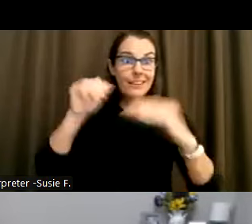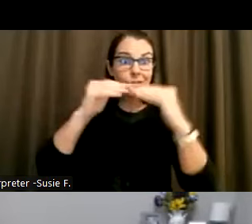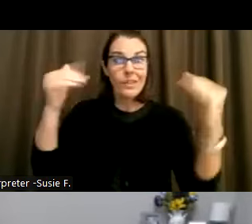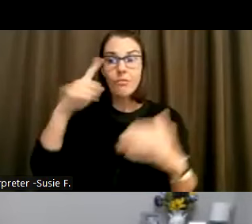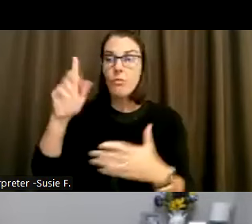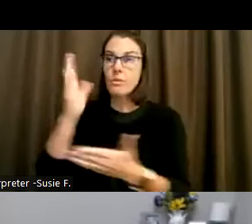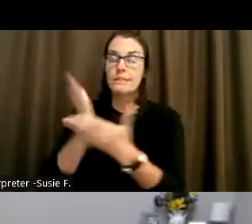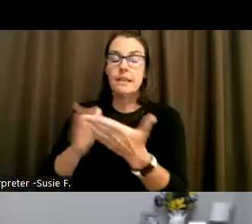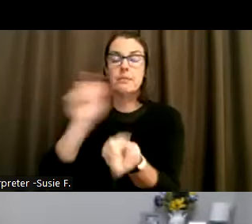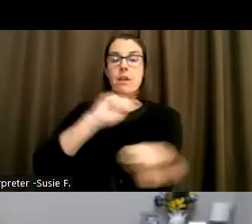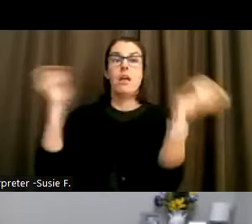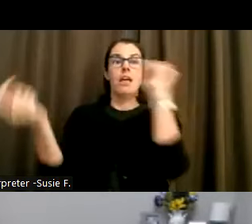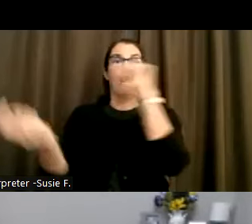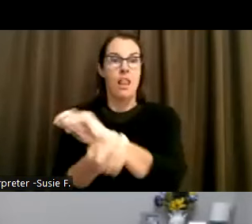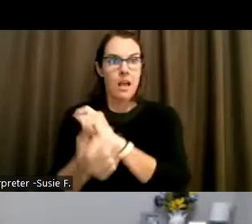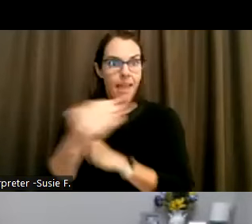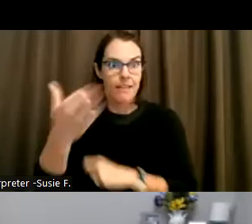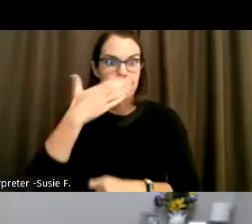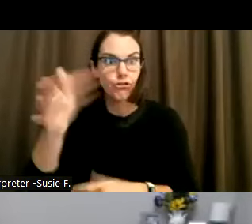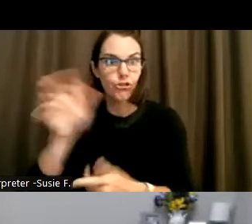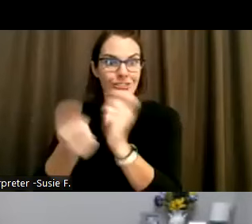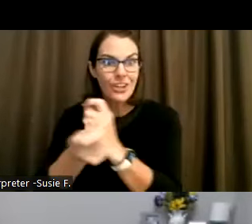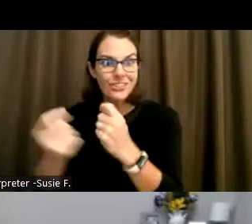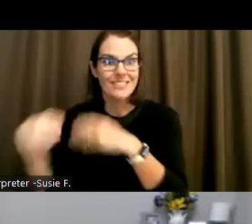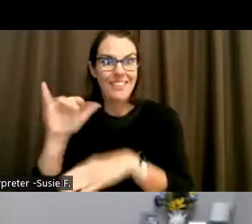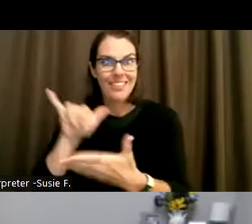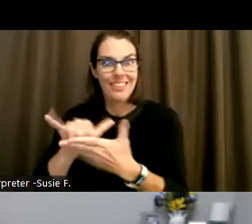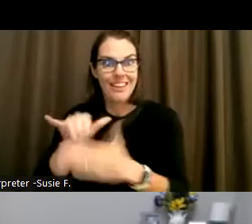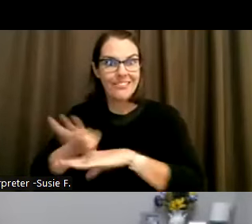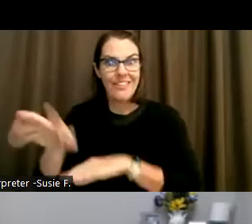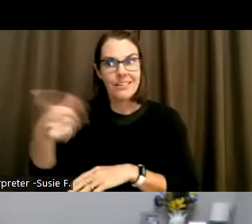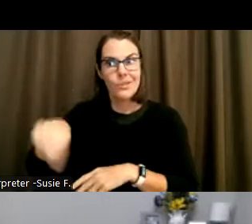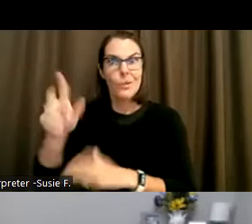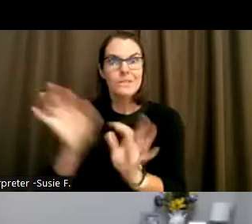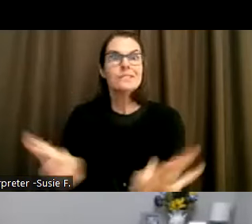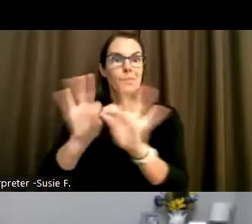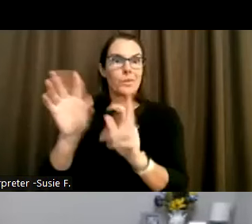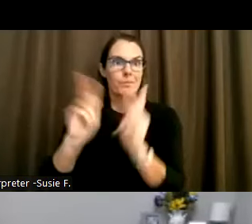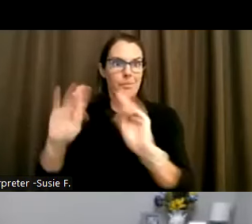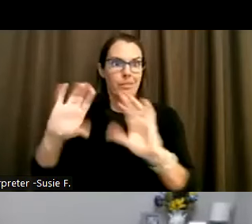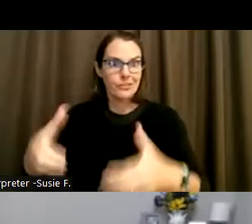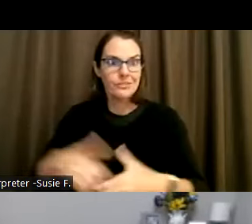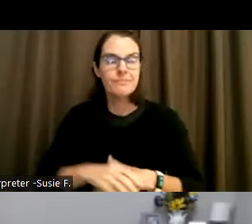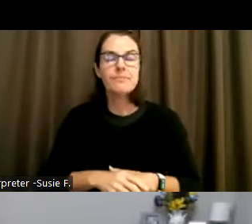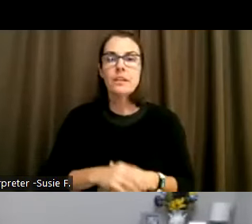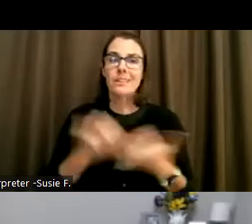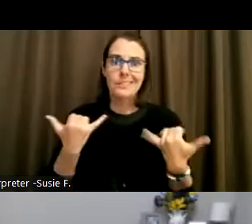some major and good changes that affect those important populations. There's still a long way way to